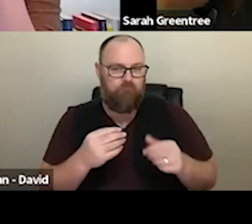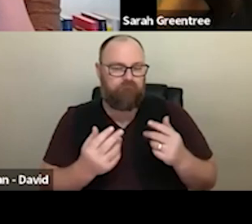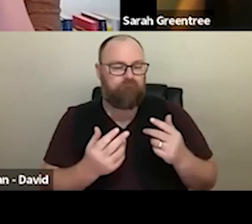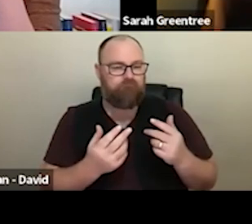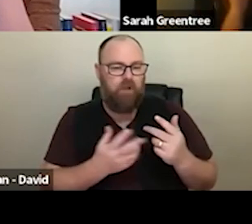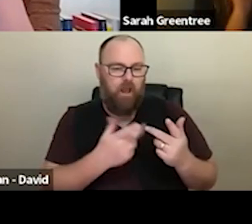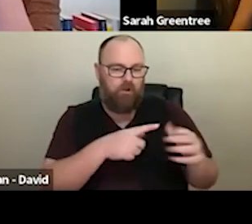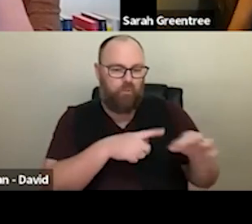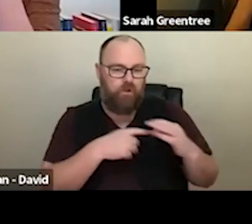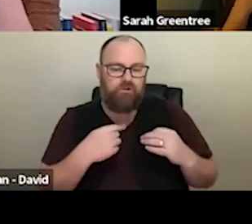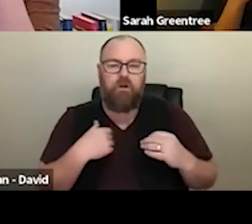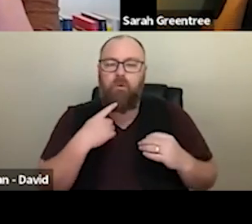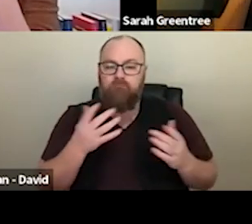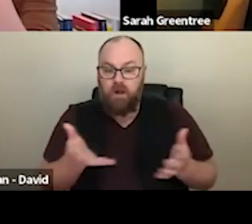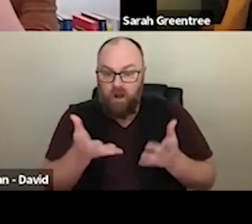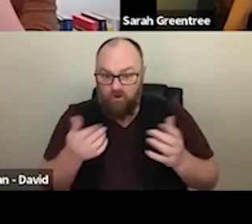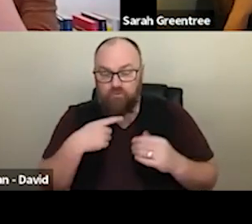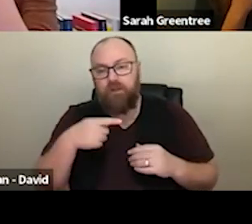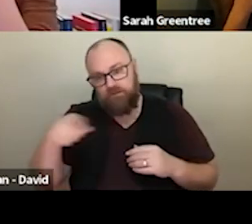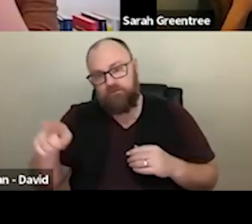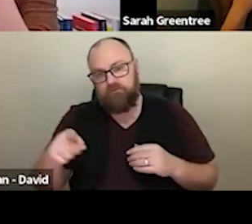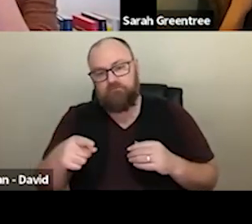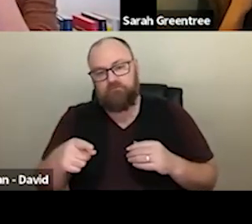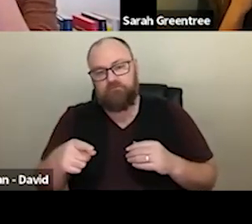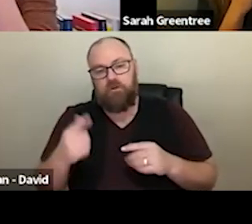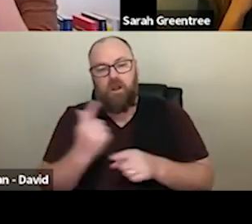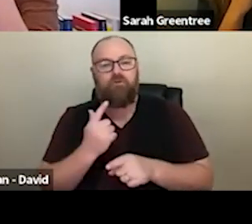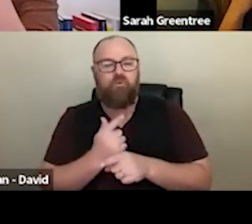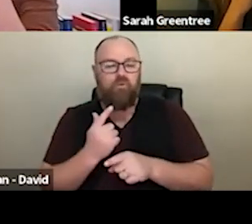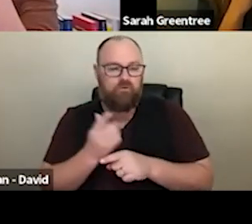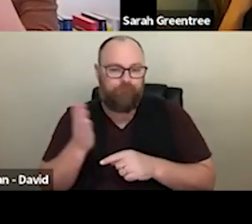this year. Our vision for 2025 and beyond is artistically bold and exciting, we eligible to apply considering we do not yet have a track record as such? I think we I'd encourage you to to speak, probably to a net, Madden, and get a bit of a a feeling